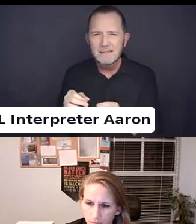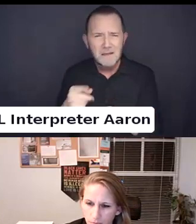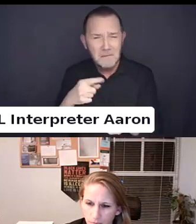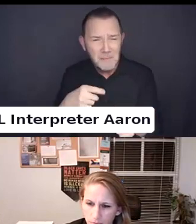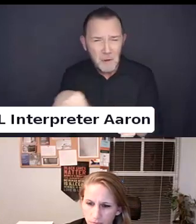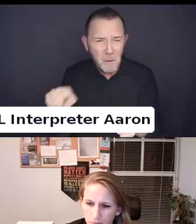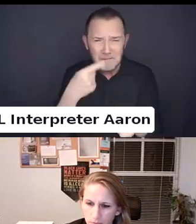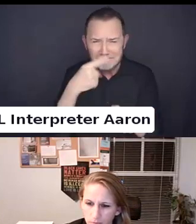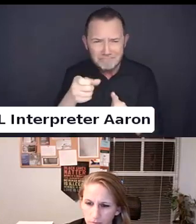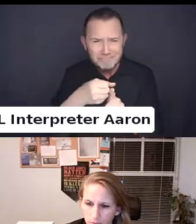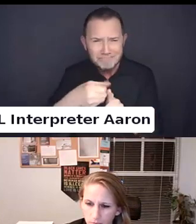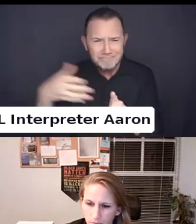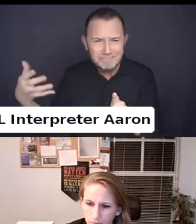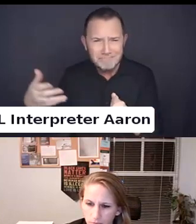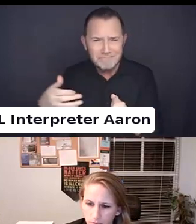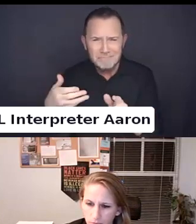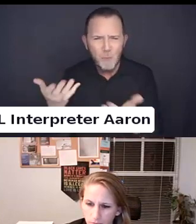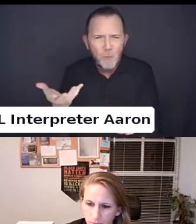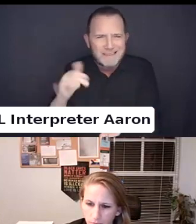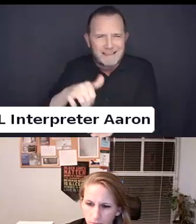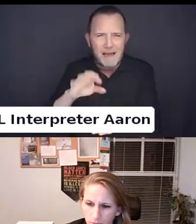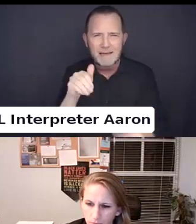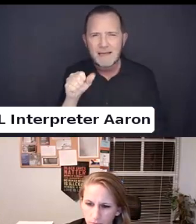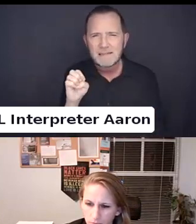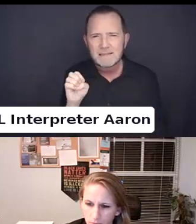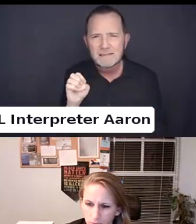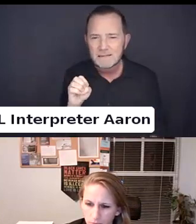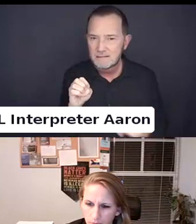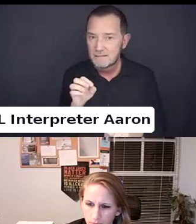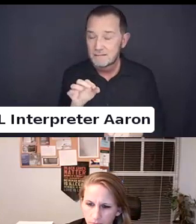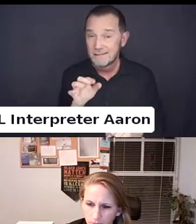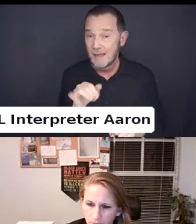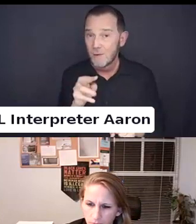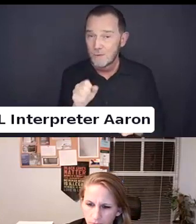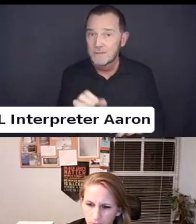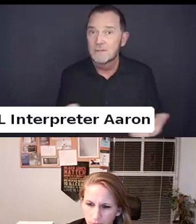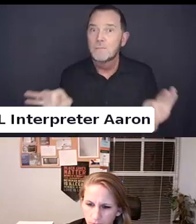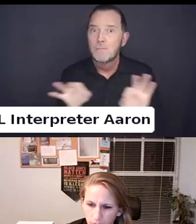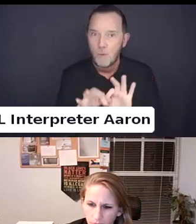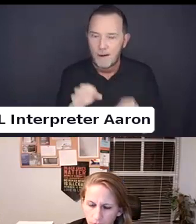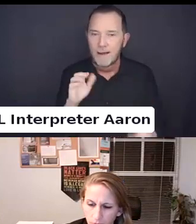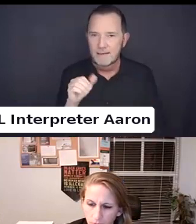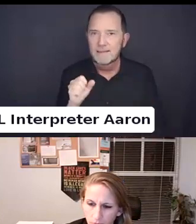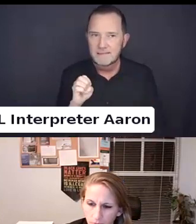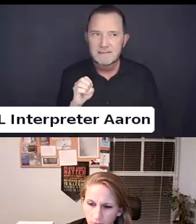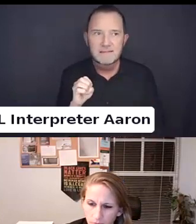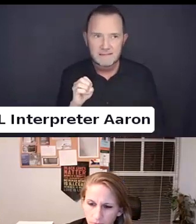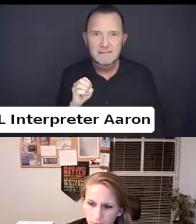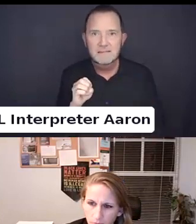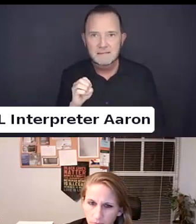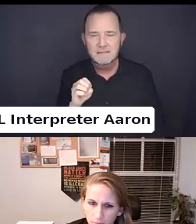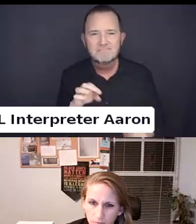And talk a bit about how that was really important when it came to understanding gender dysphoria